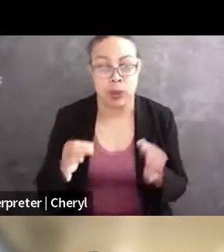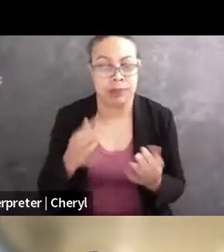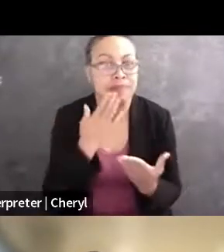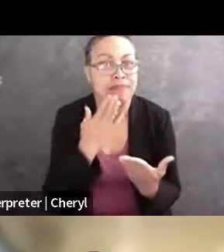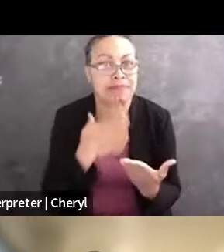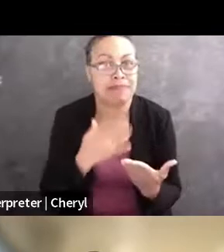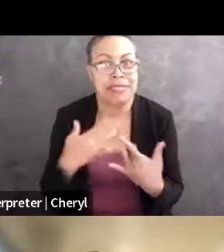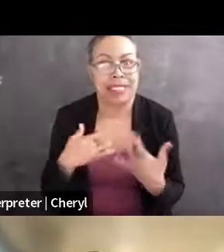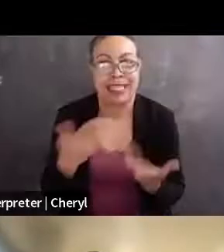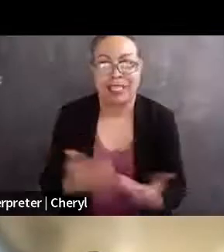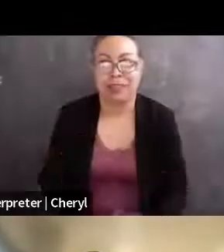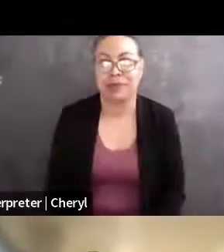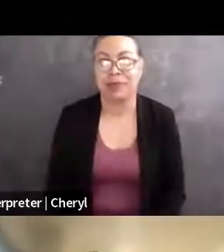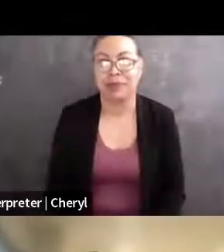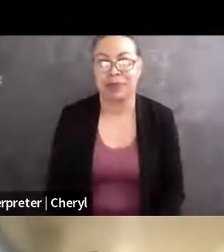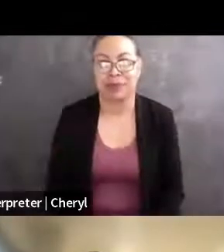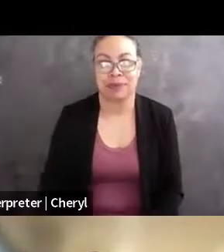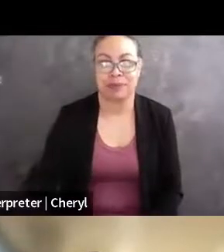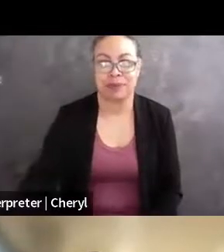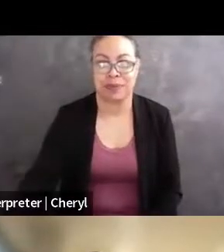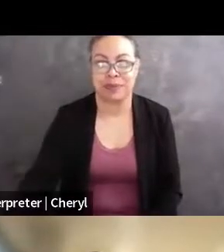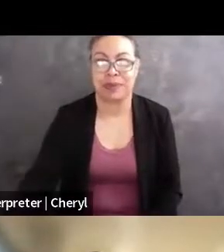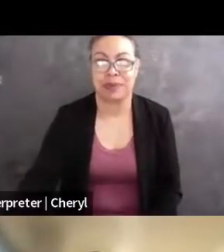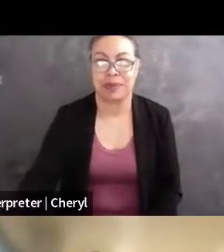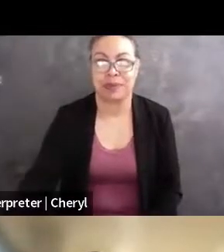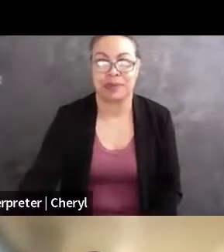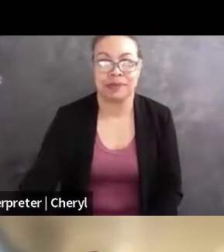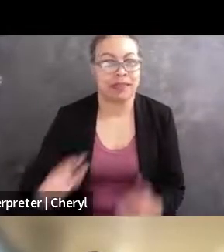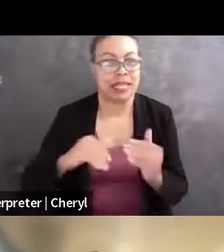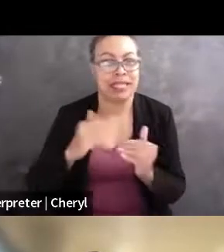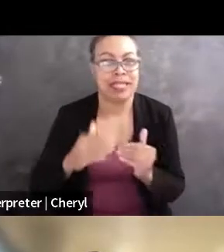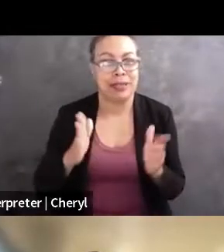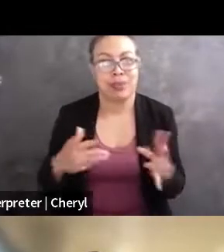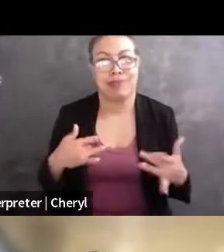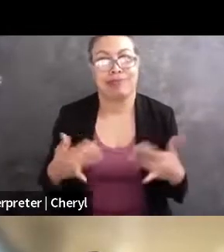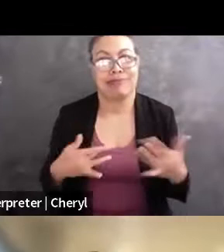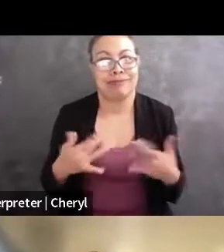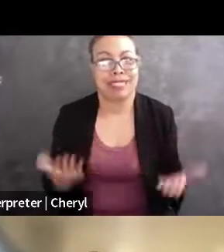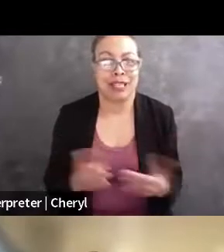Our next panelist, who I'm just so excited about, not the least of which because we're one